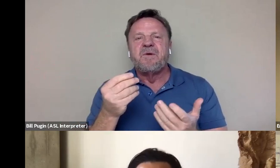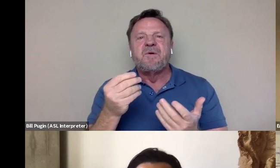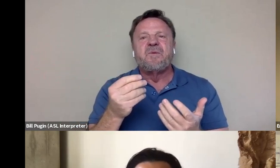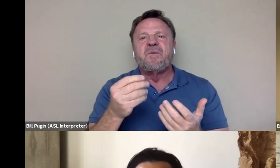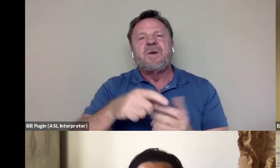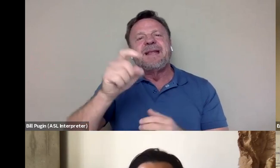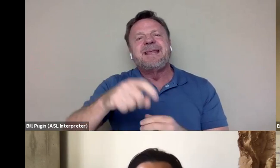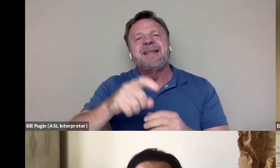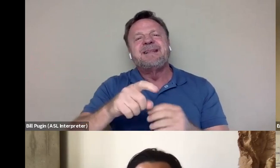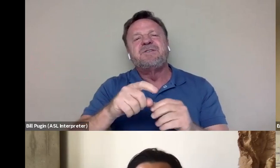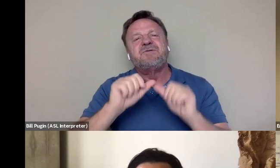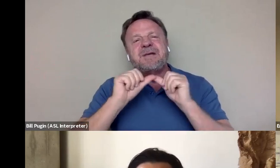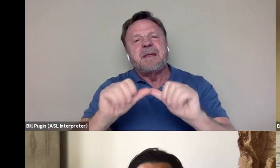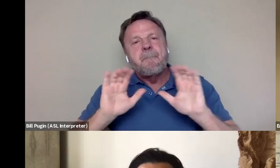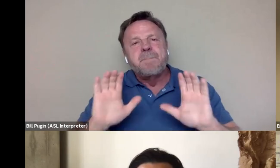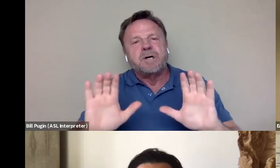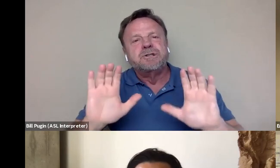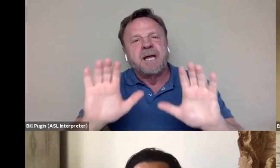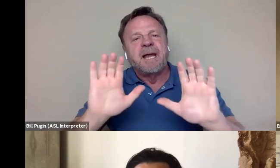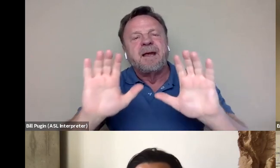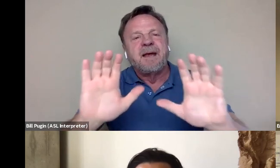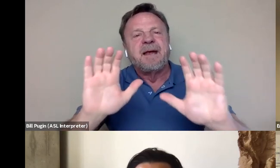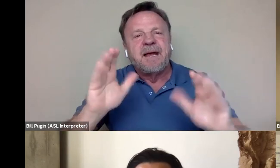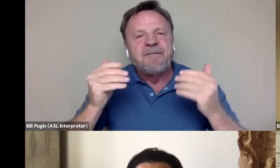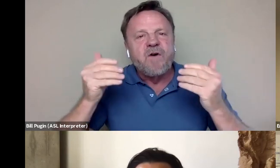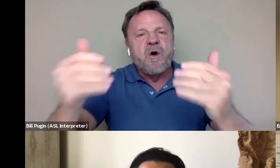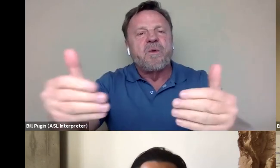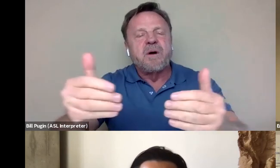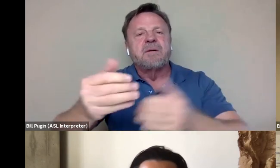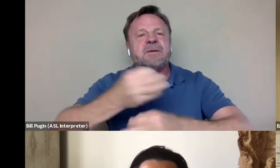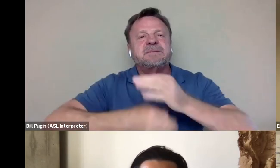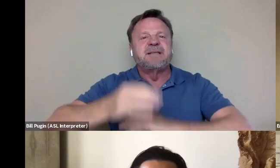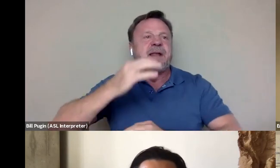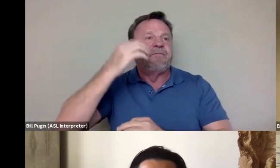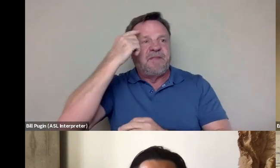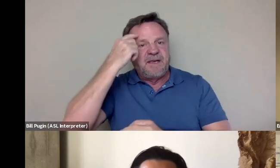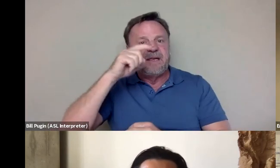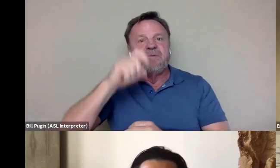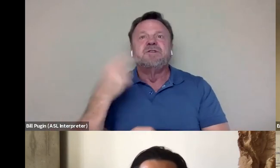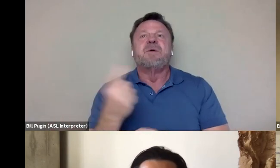keep pushing things forward, instead of like thinking we should always be grateful for what we have.